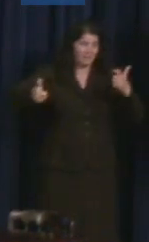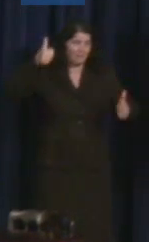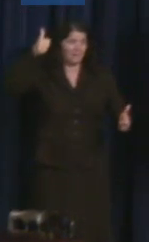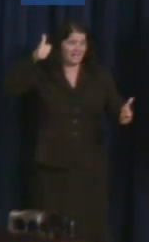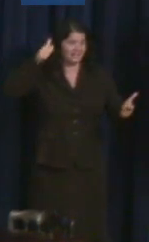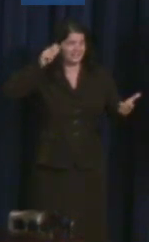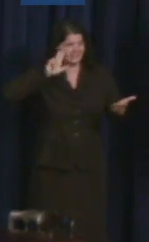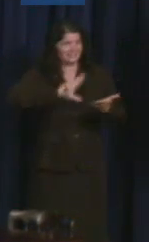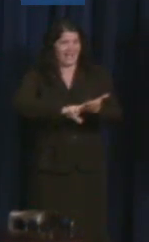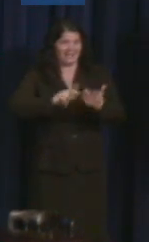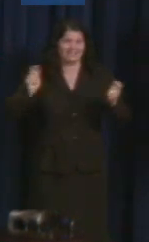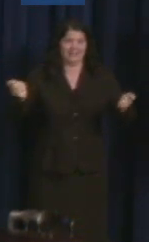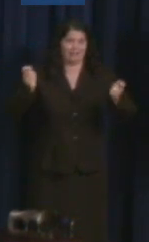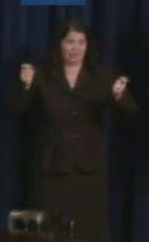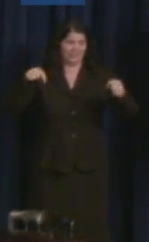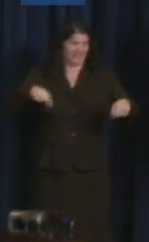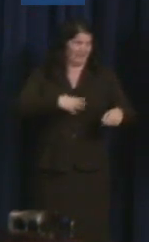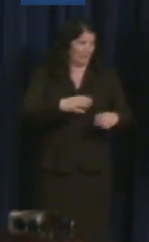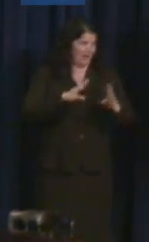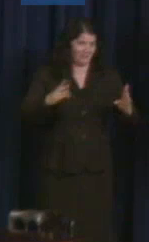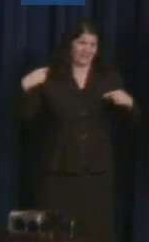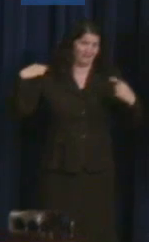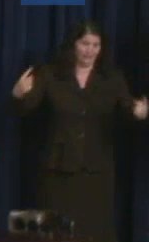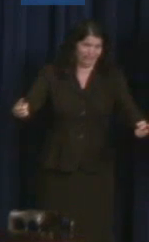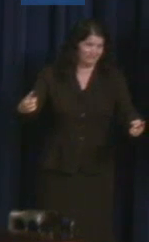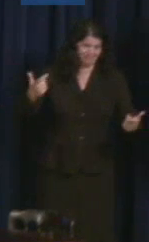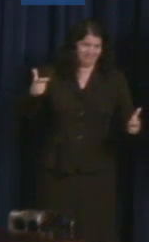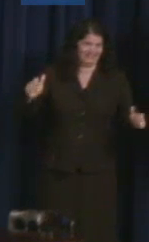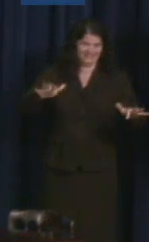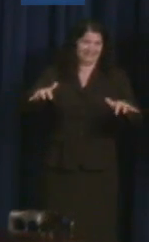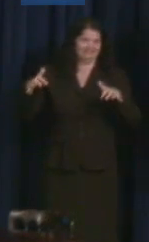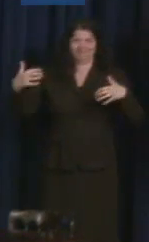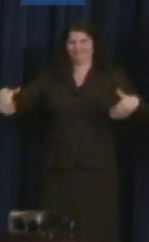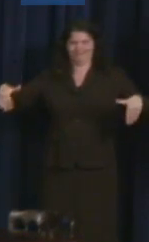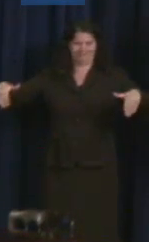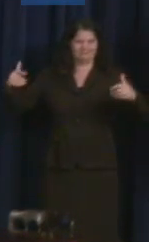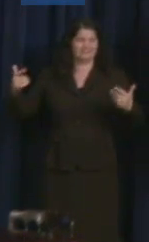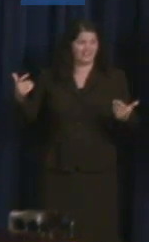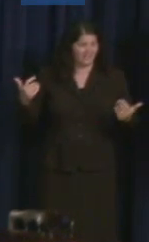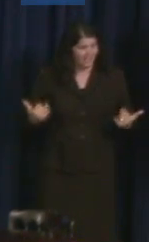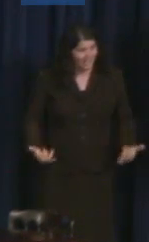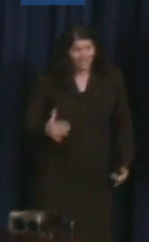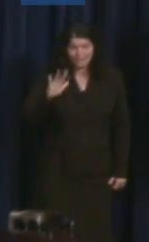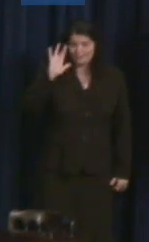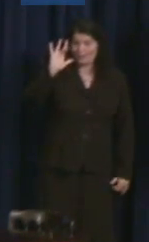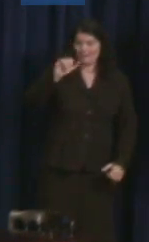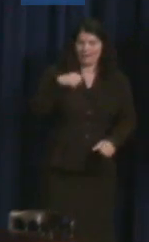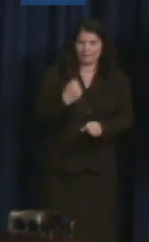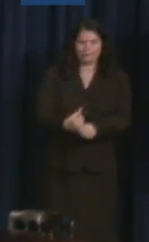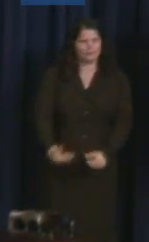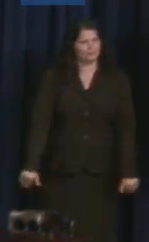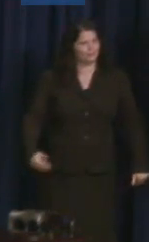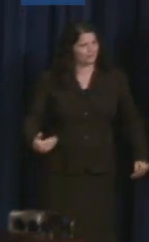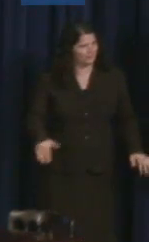So 25 years is an important milestone. And so it's important to celebrate the 25th